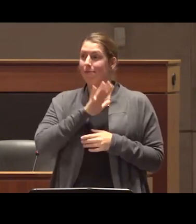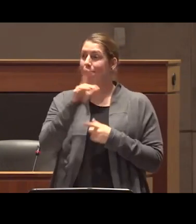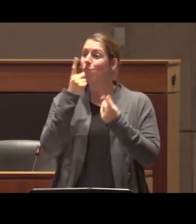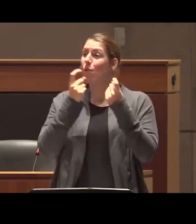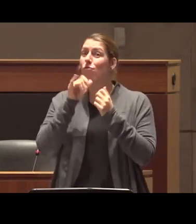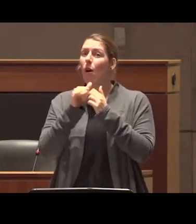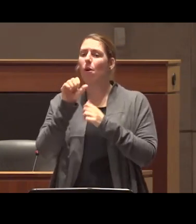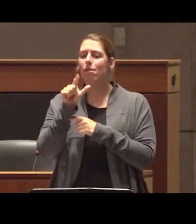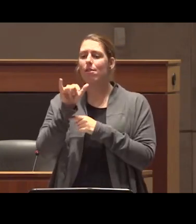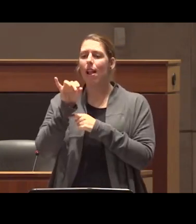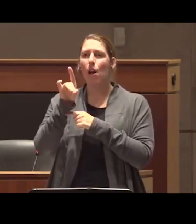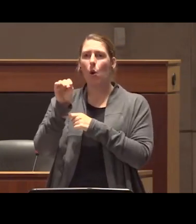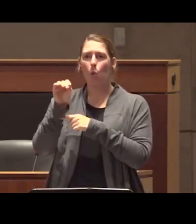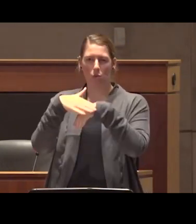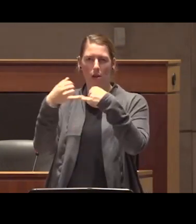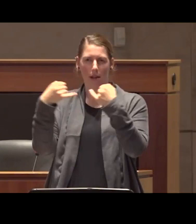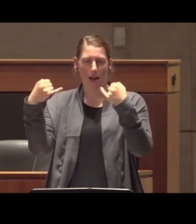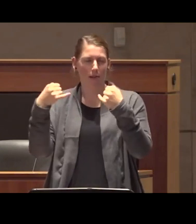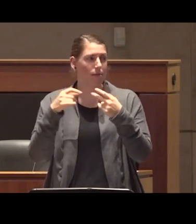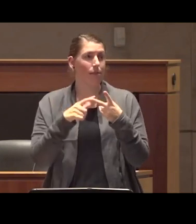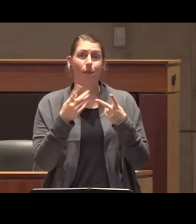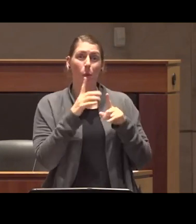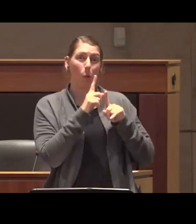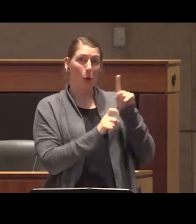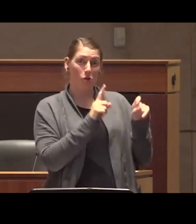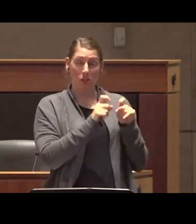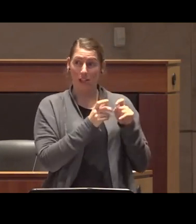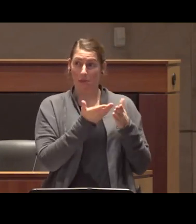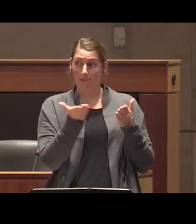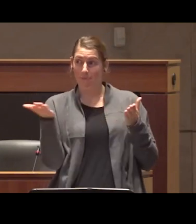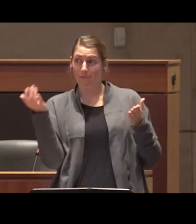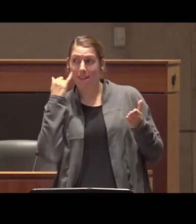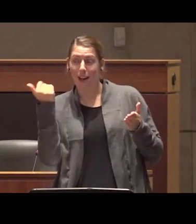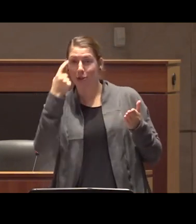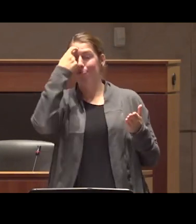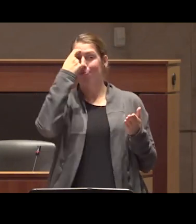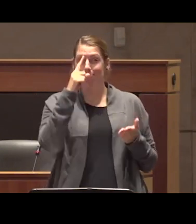via slido I have a couple questions here but if you have others that you would like to to